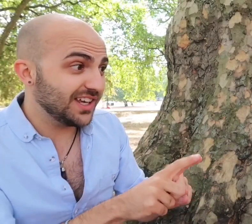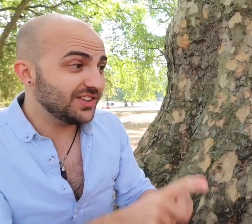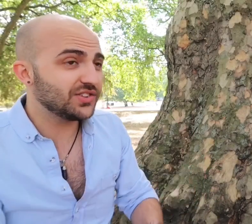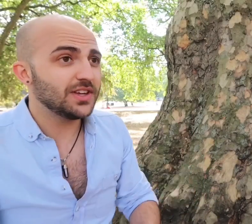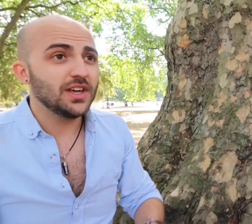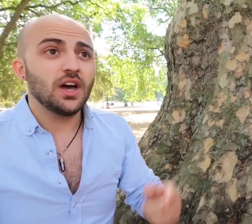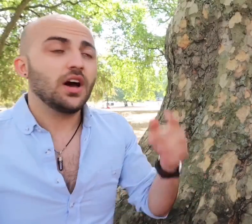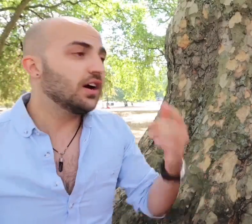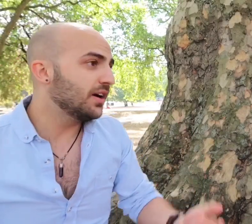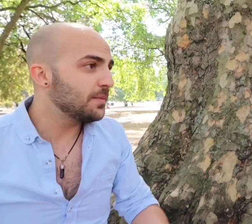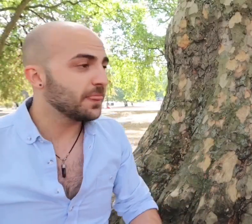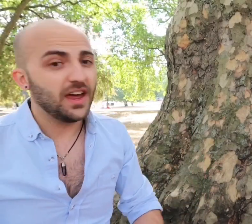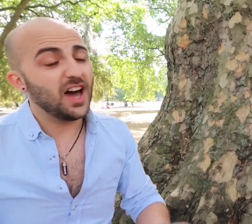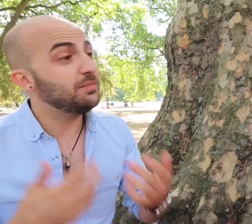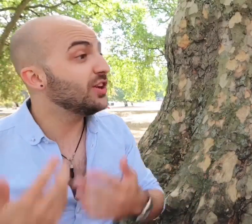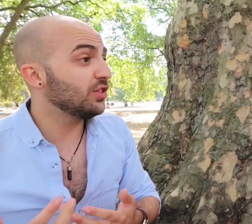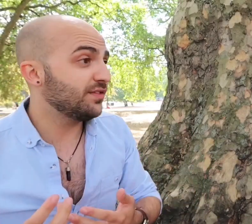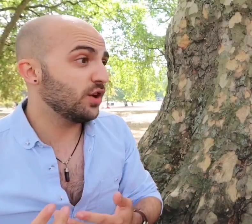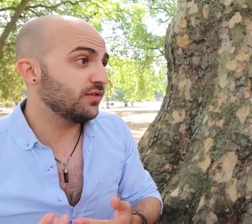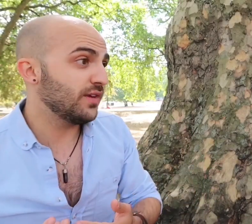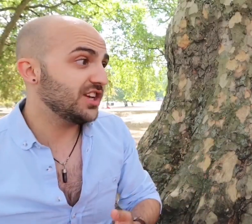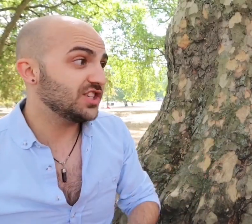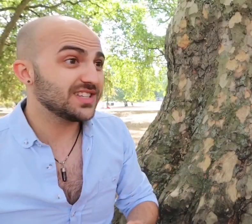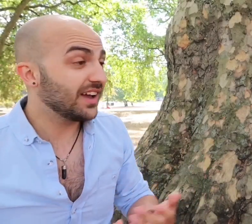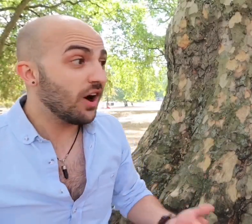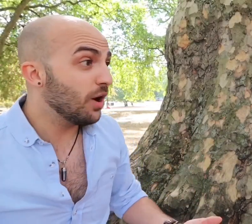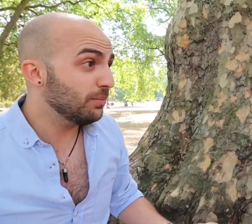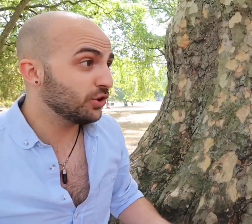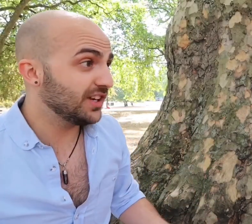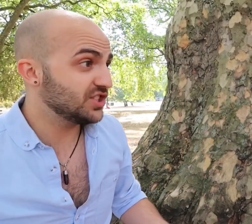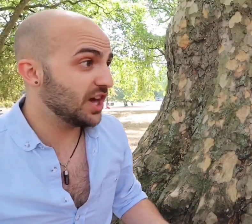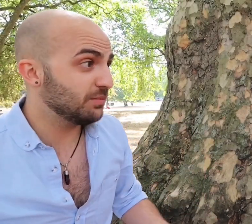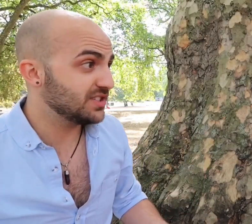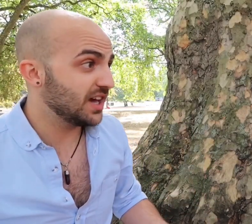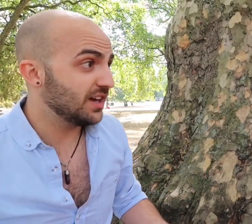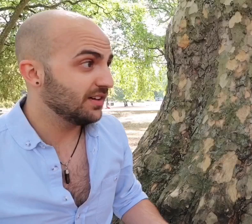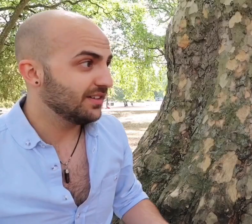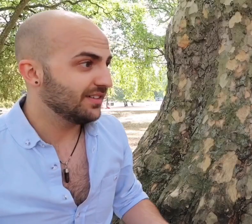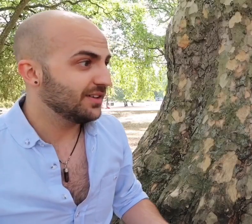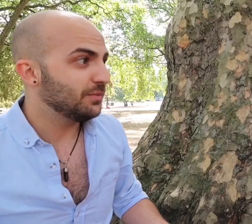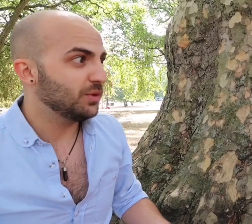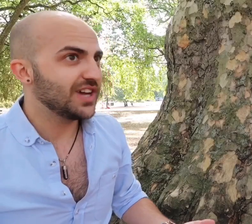is, "I've been on the phone for ages I can't book an interpreter" which